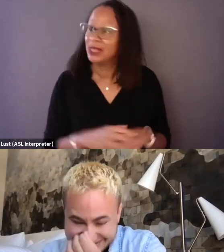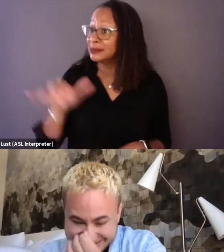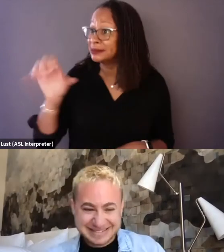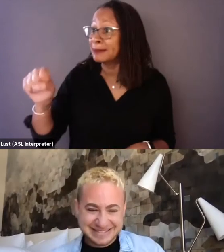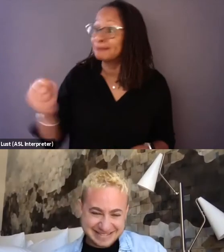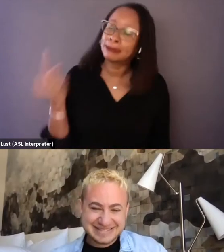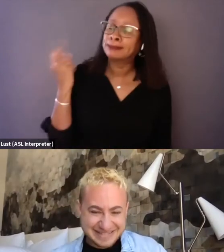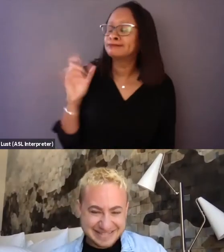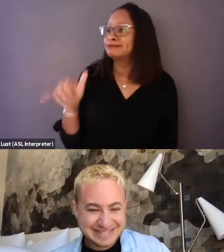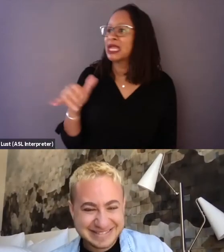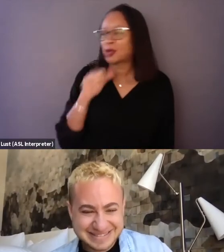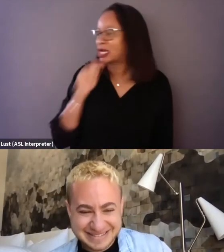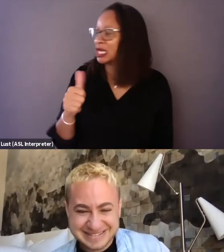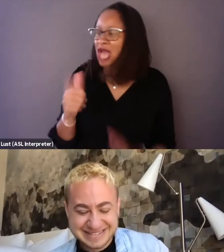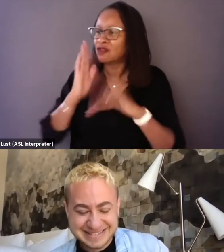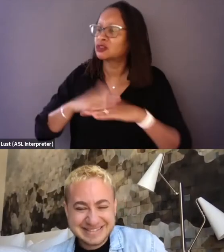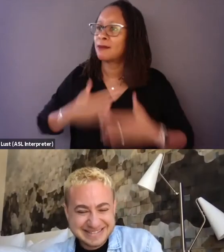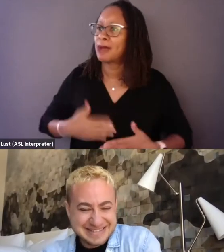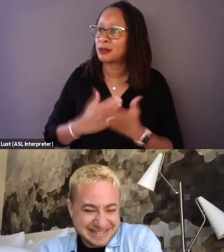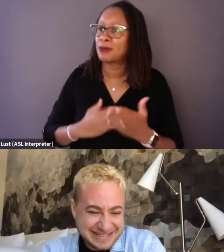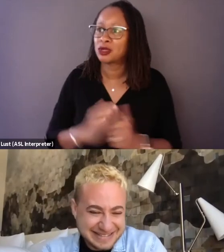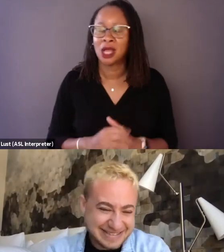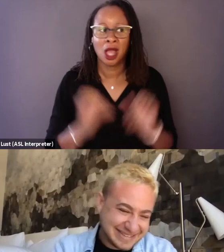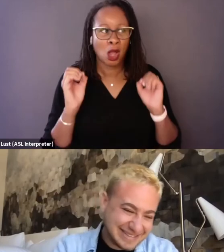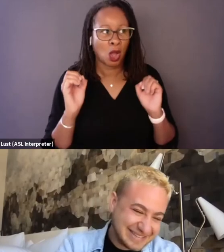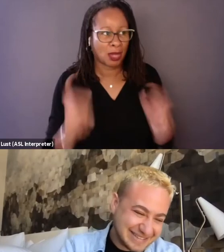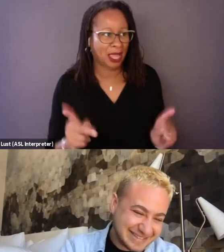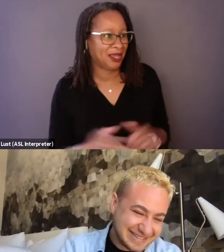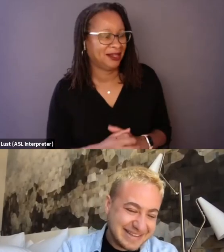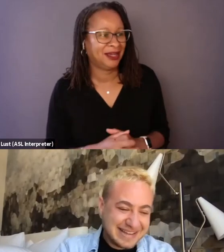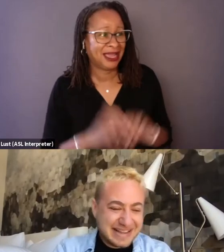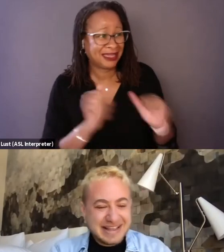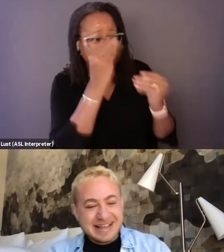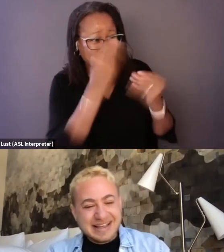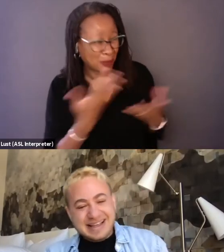Here he go, we're not gonna focus on body parts. And I'm like, okay. Can you tell me why? And his answer was that,